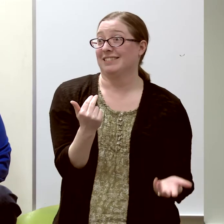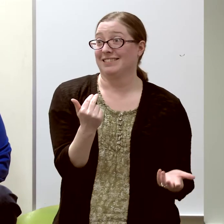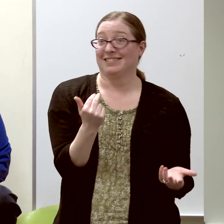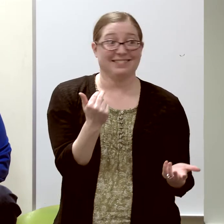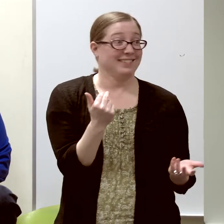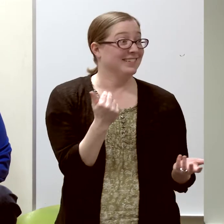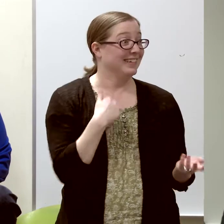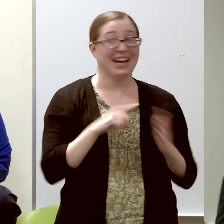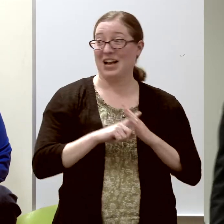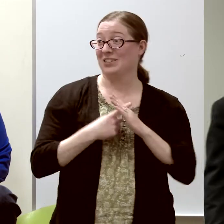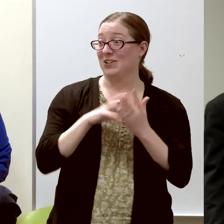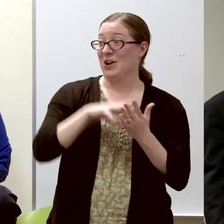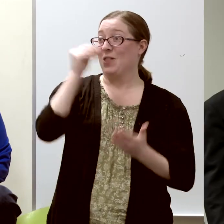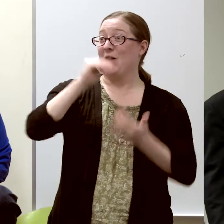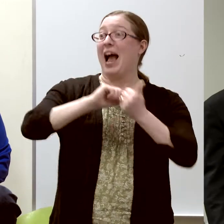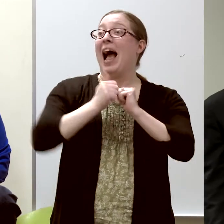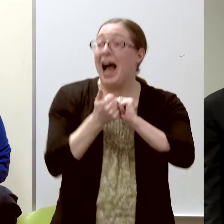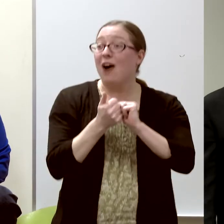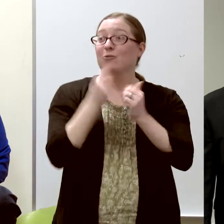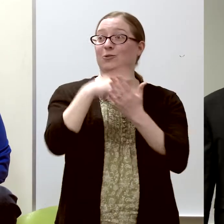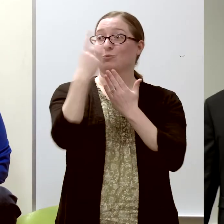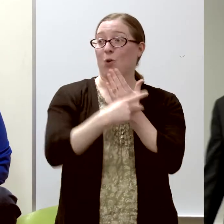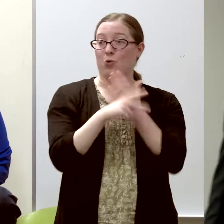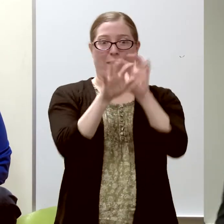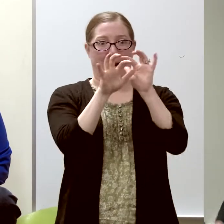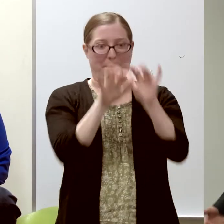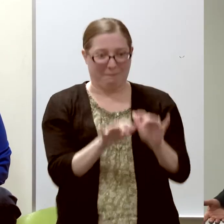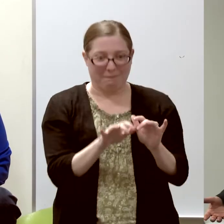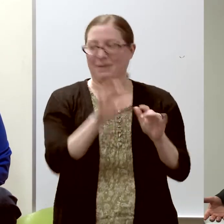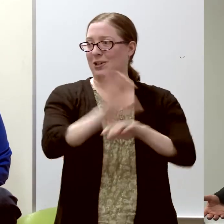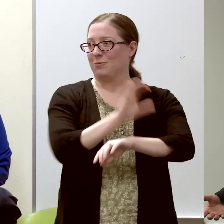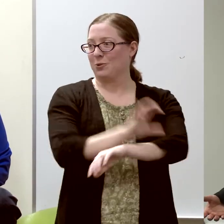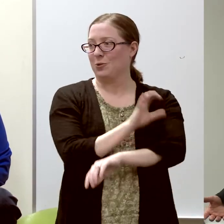I started learning how to program a computer,